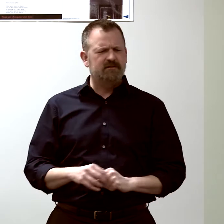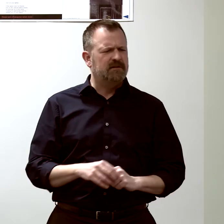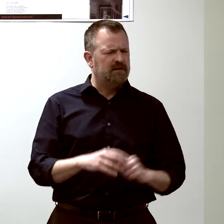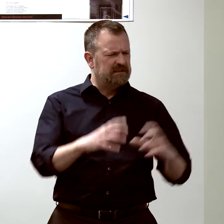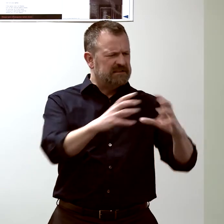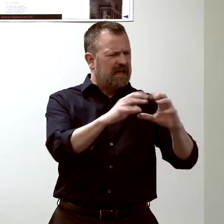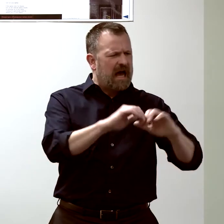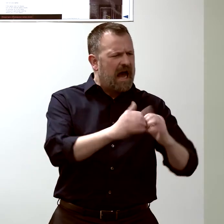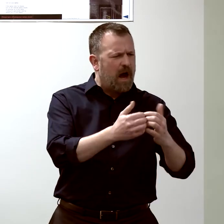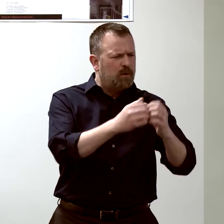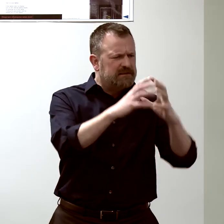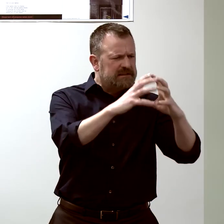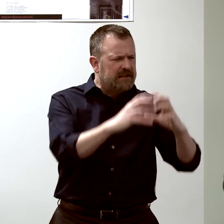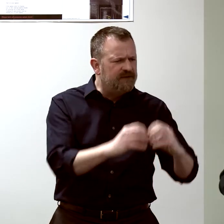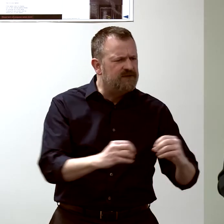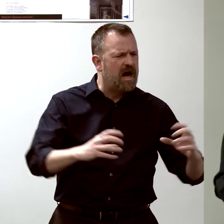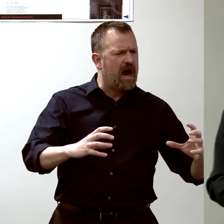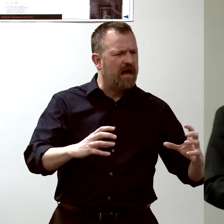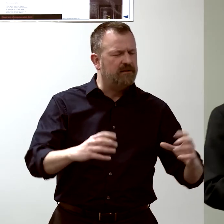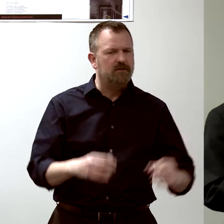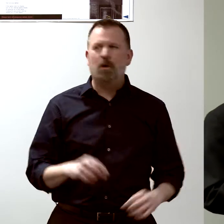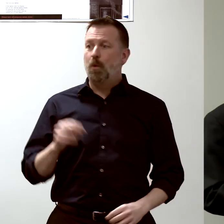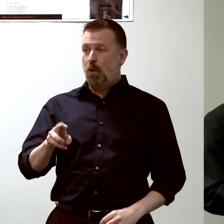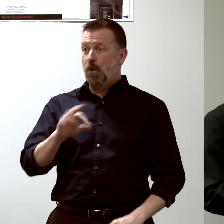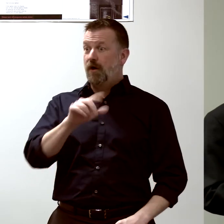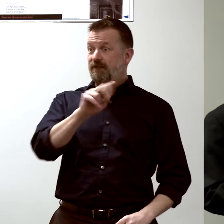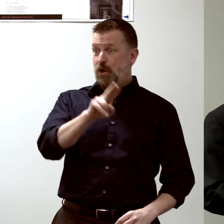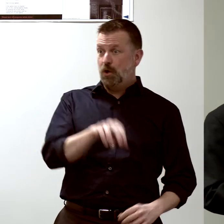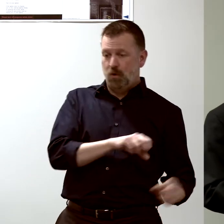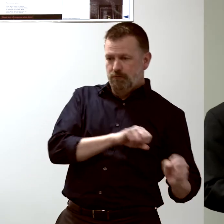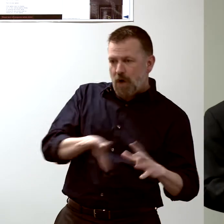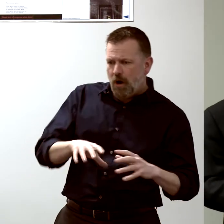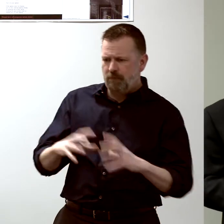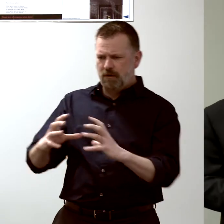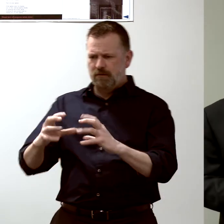and how they respond to the flu. This is a flowchart...